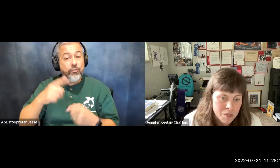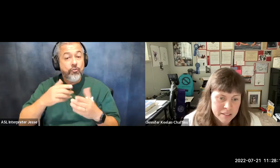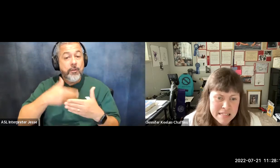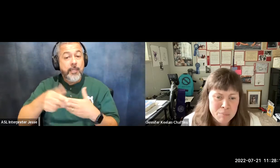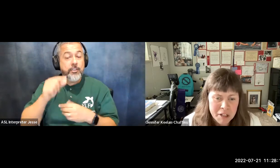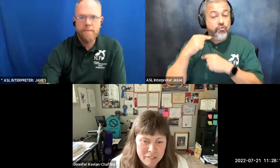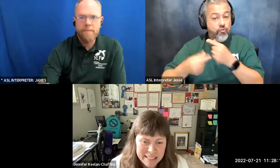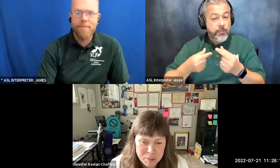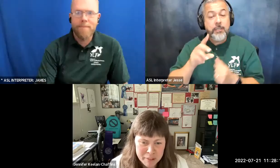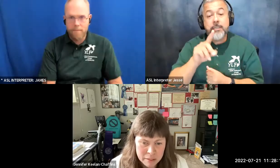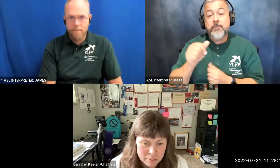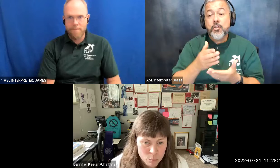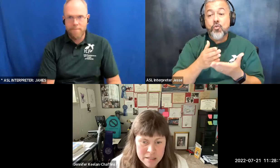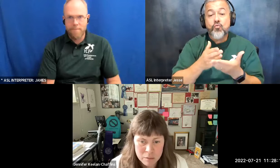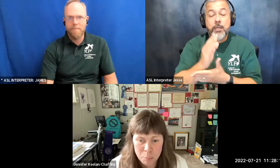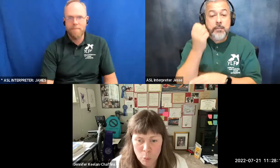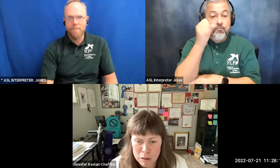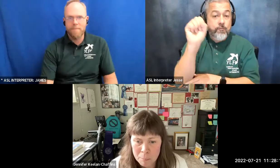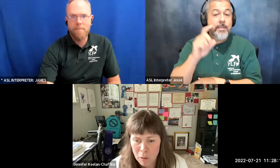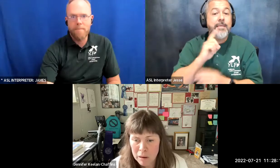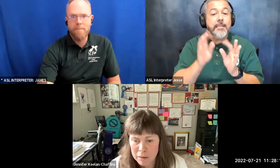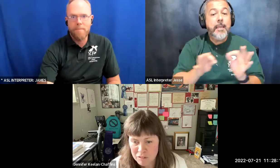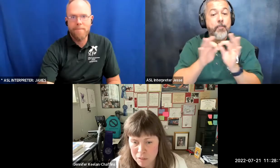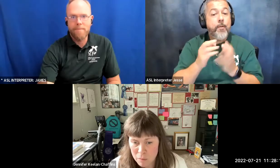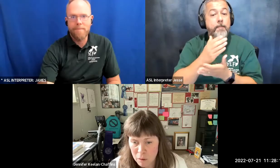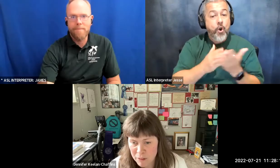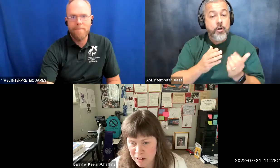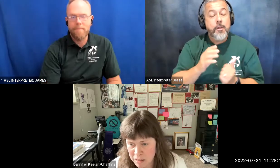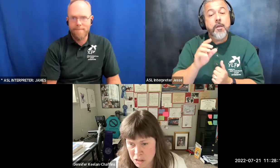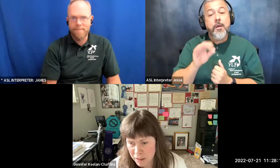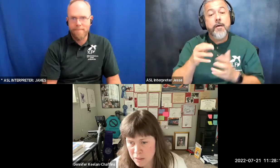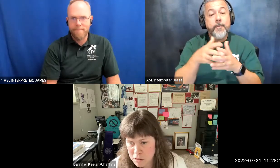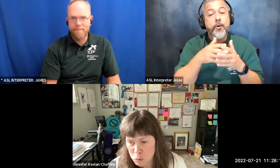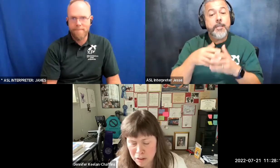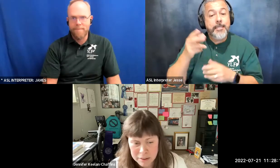the disability rights movement is an important part of american history that is rarely